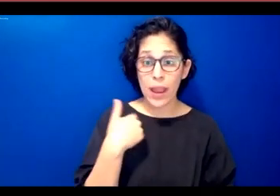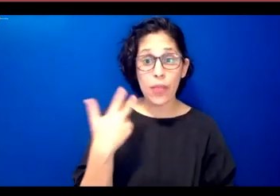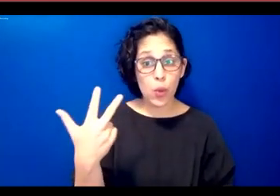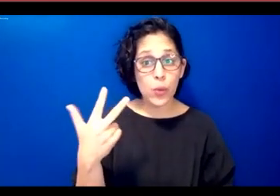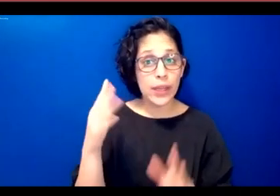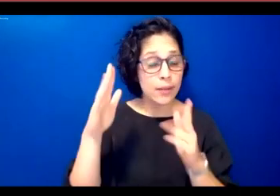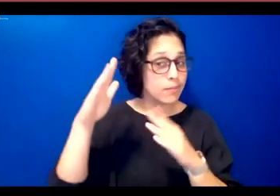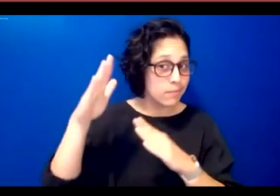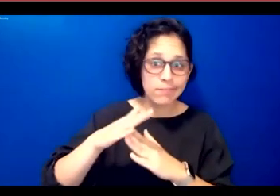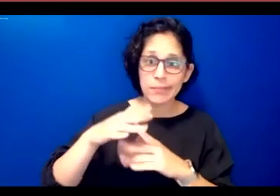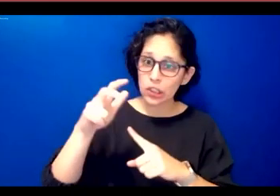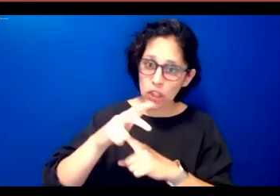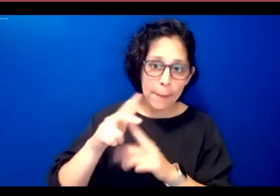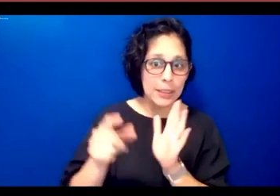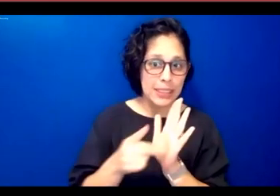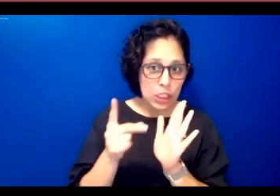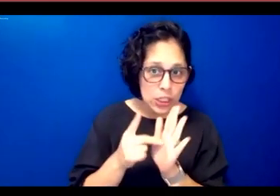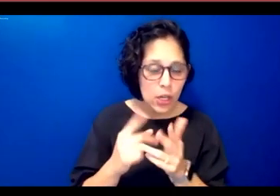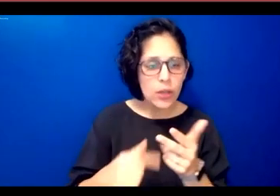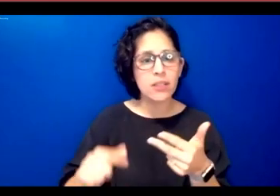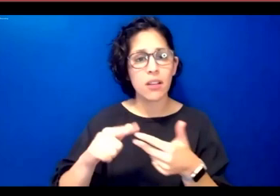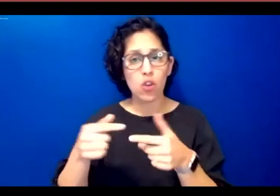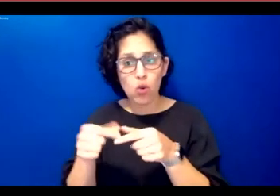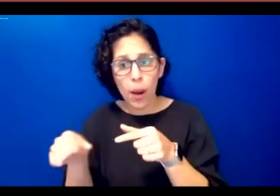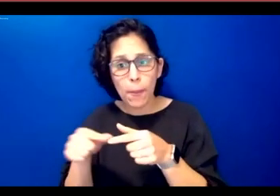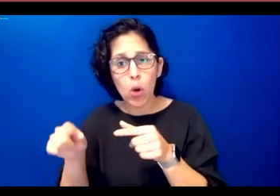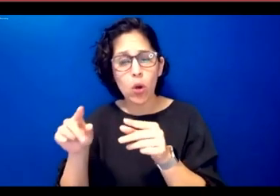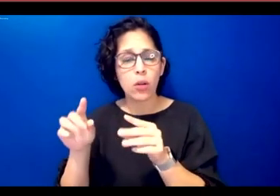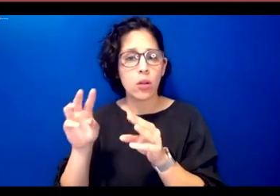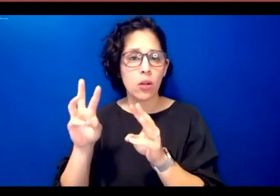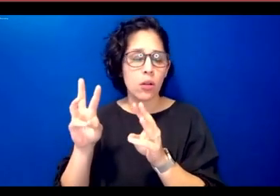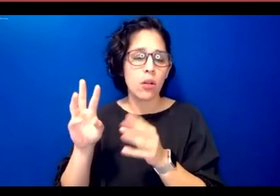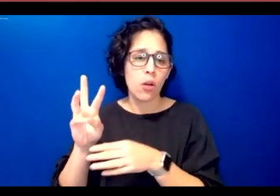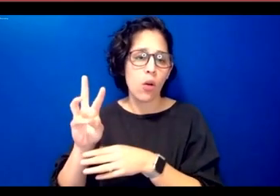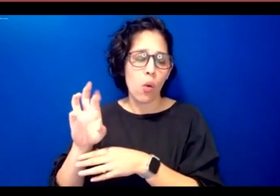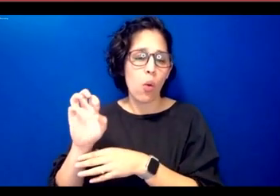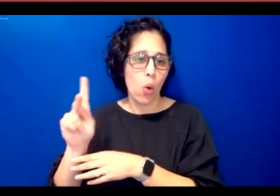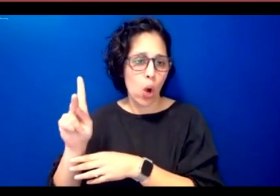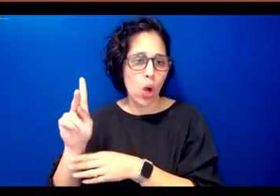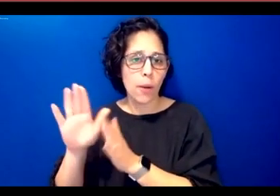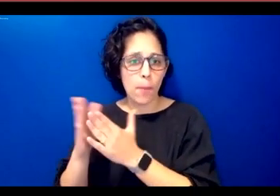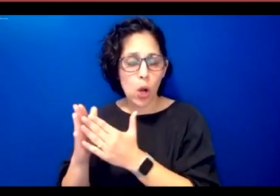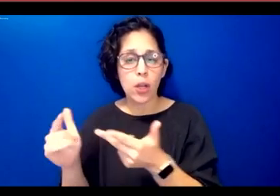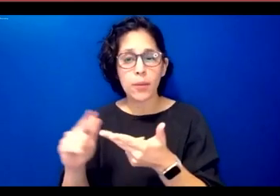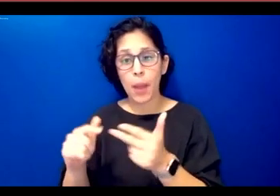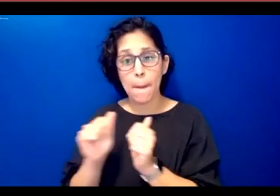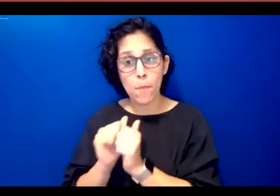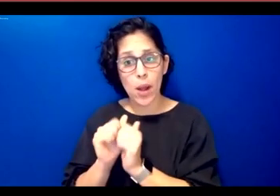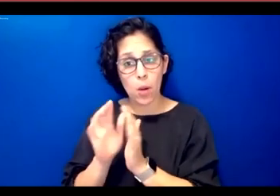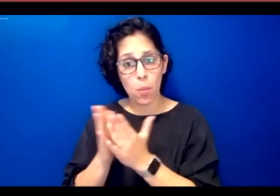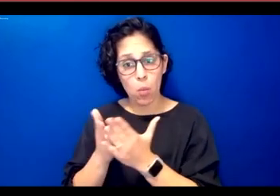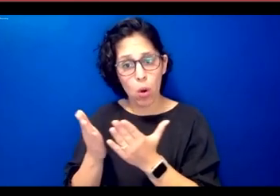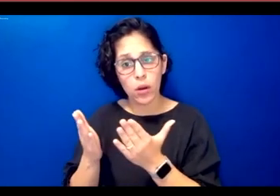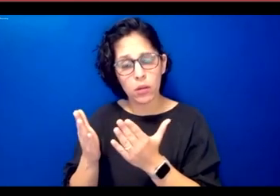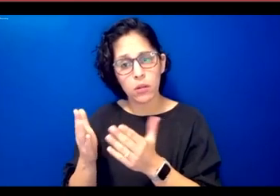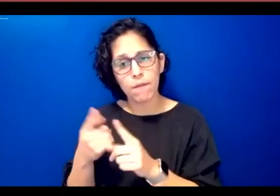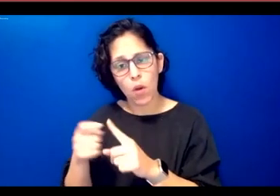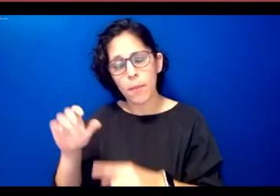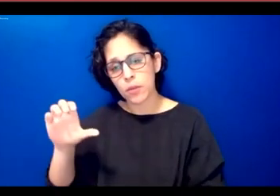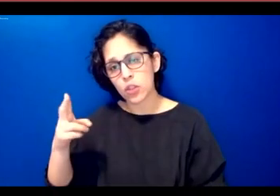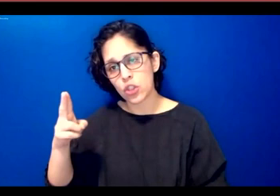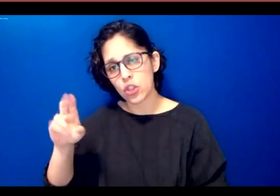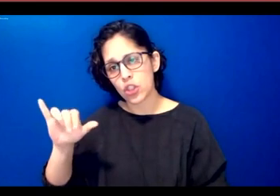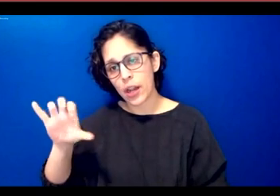a grammar workbook we have a prayer book that was authored by the chickasaw language committee